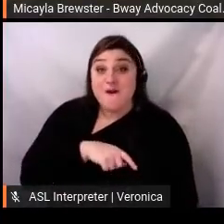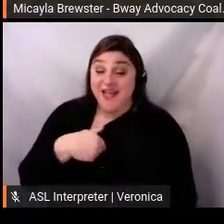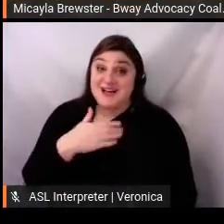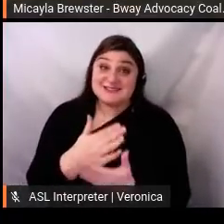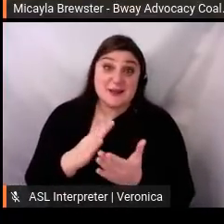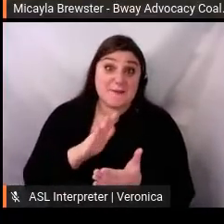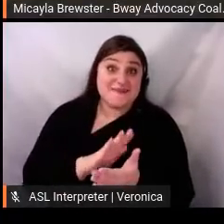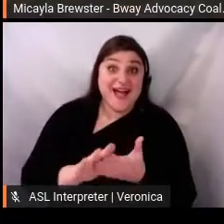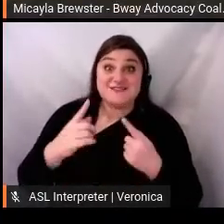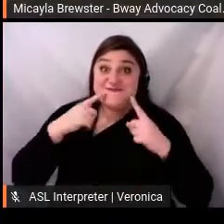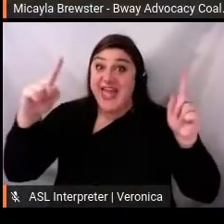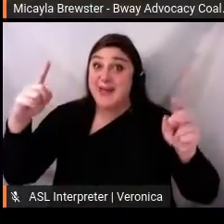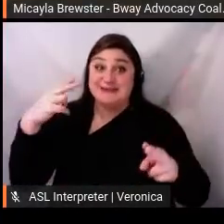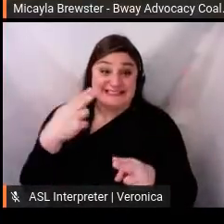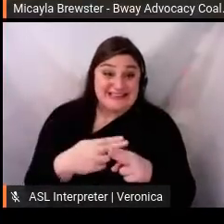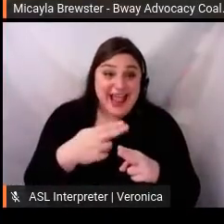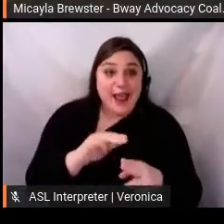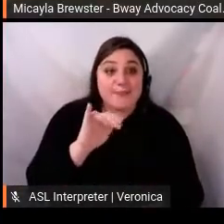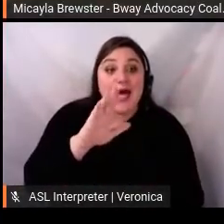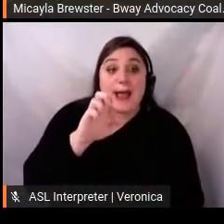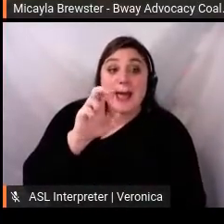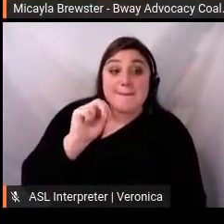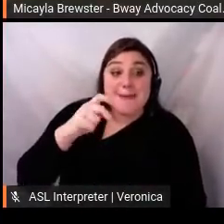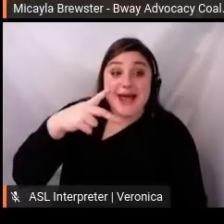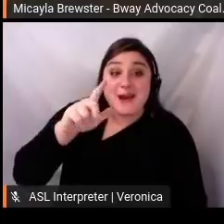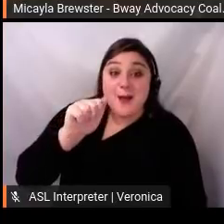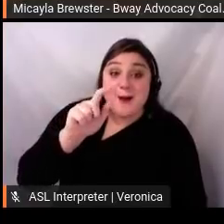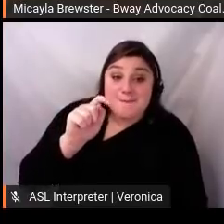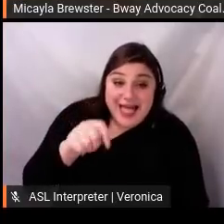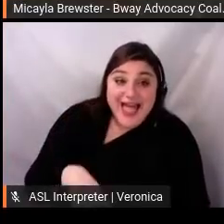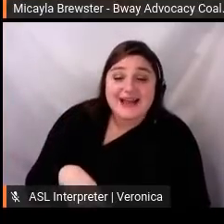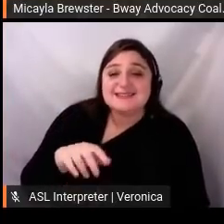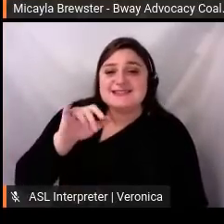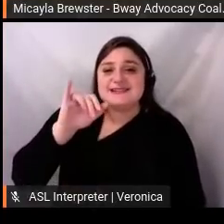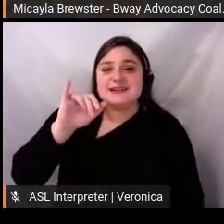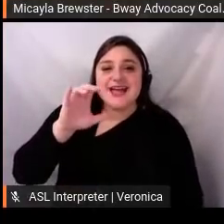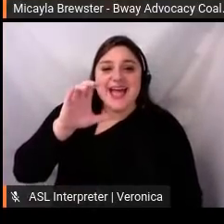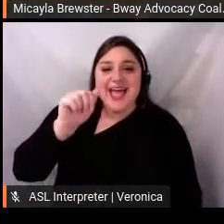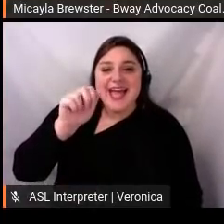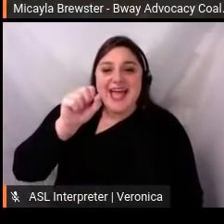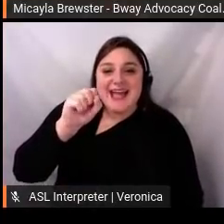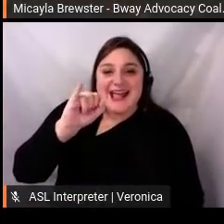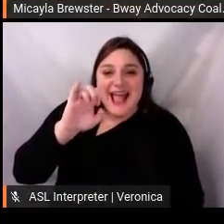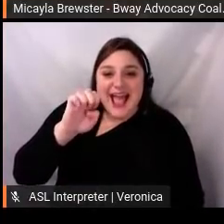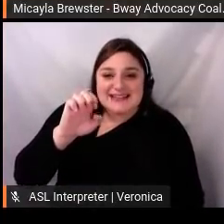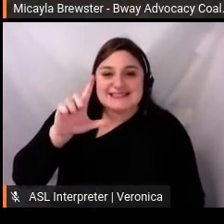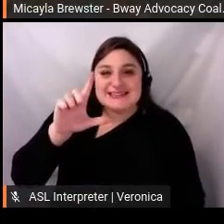Beanie Feldstein. We had Katrina Lenk, Keala Settle, and Caissie Leavy